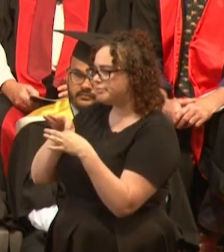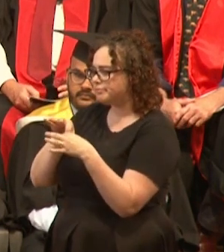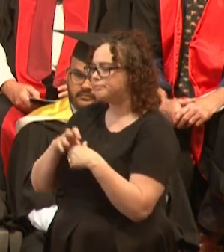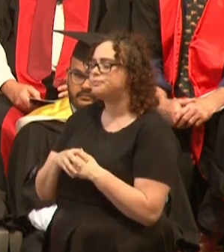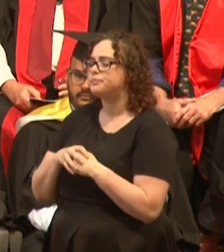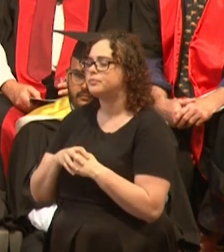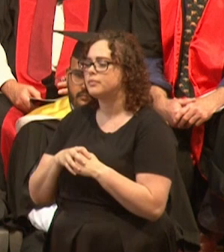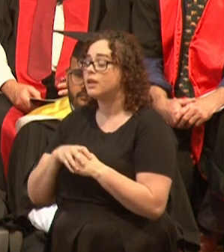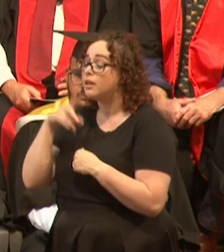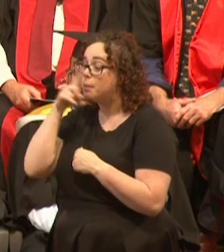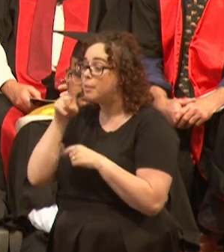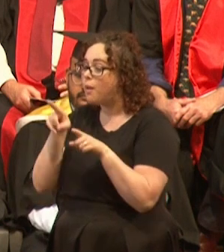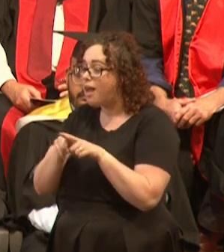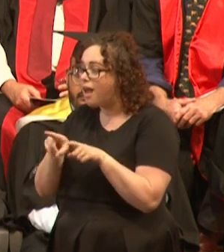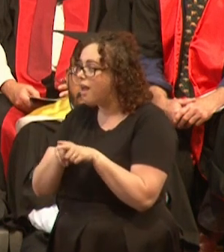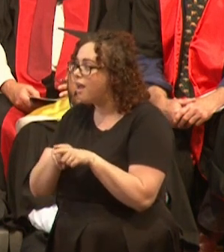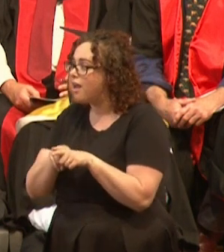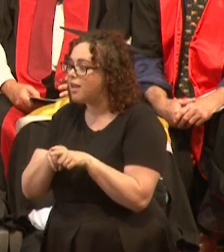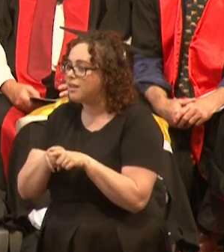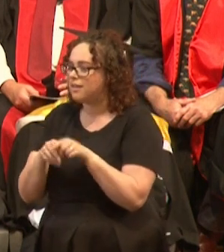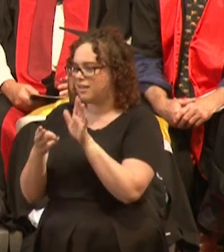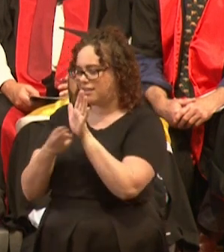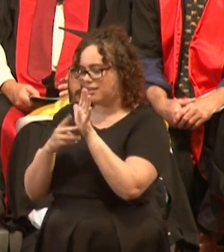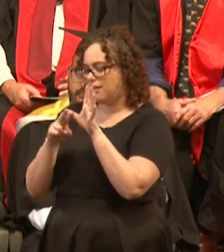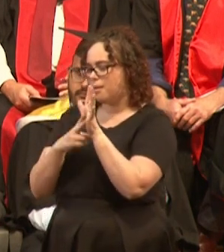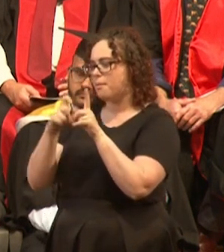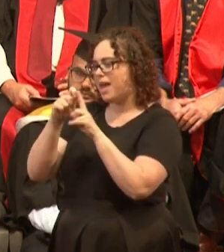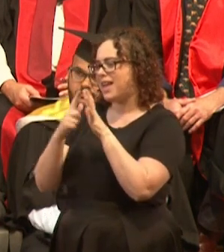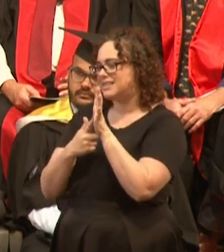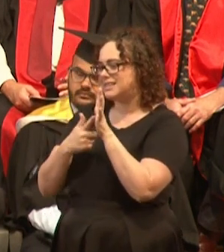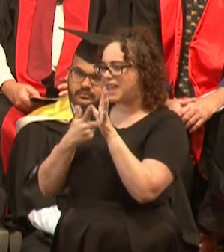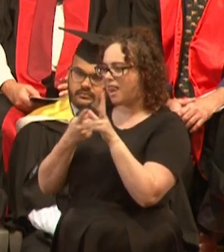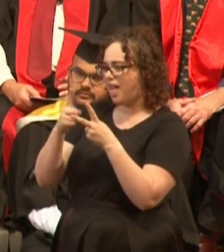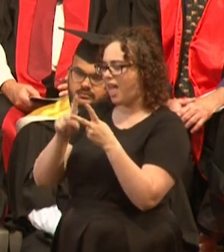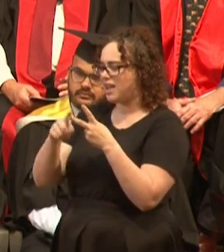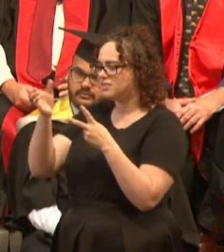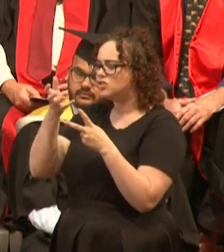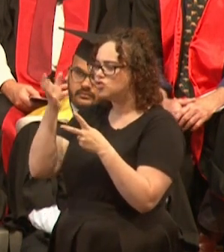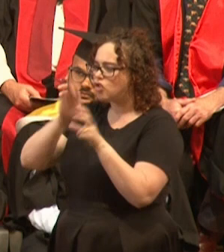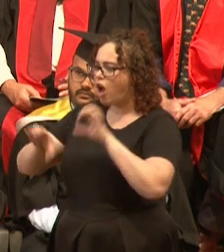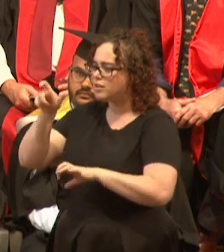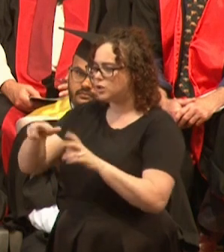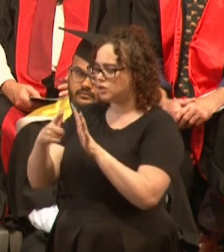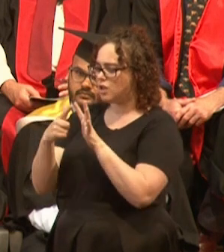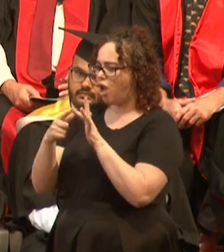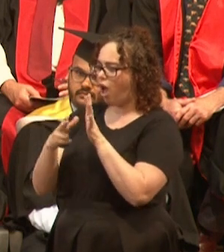People like, you know, Mandela, and Einstein, and all these people, Darwin, and Hawkings, and some people from this University,